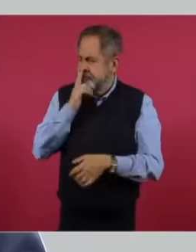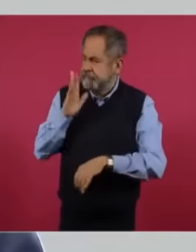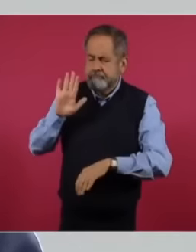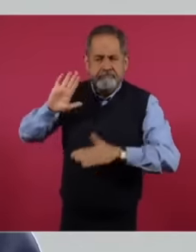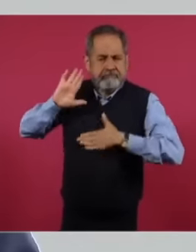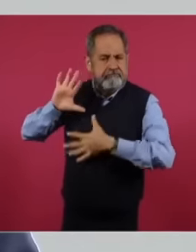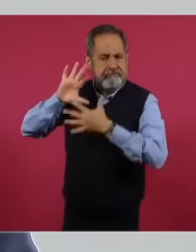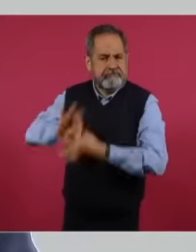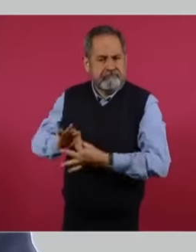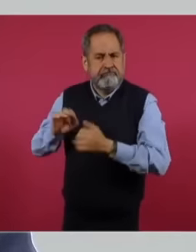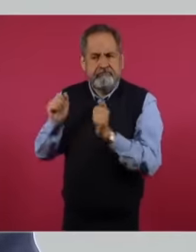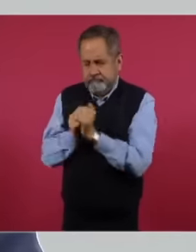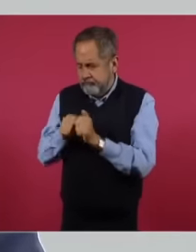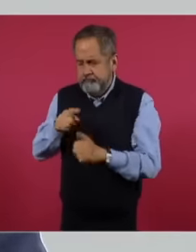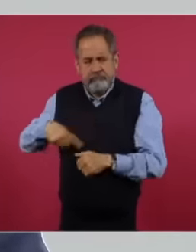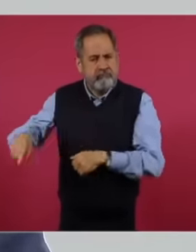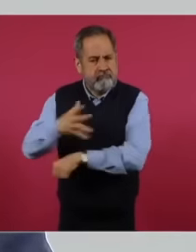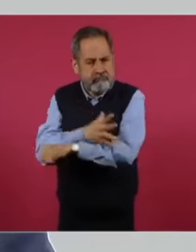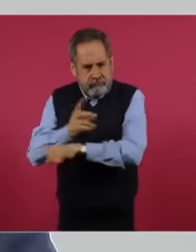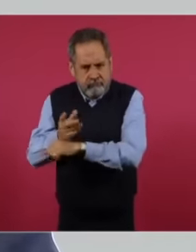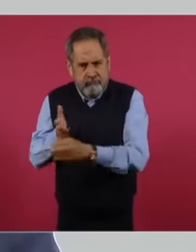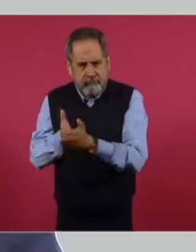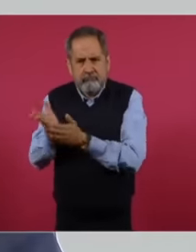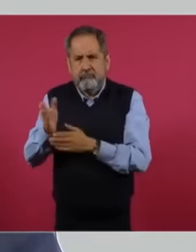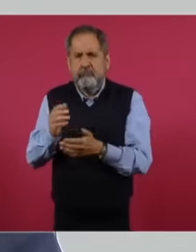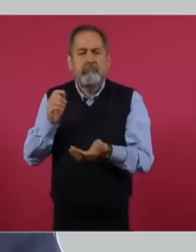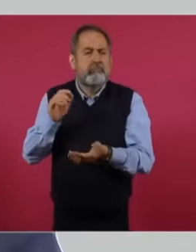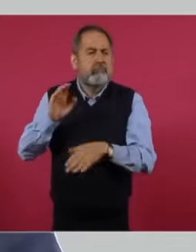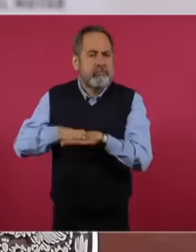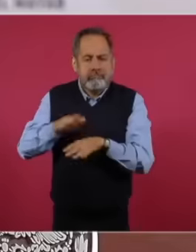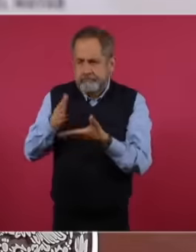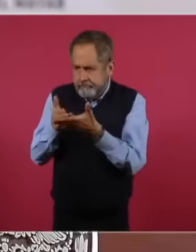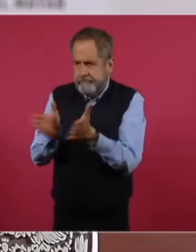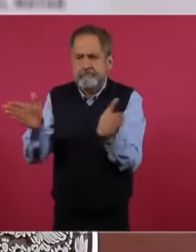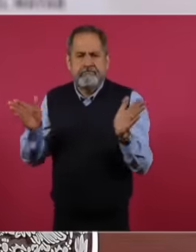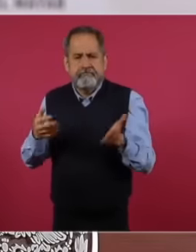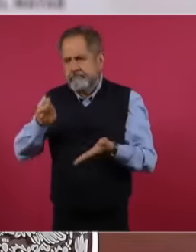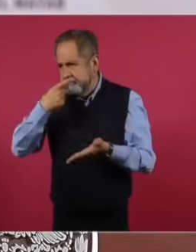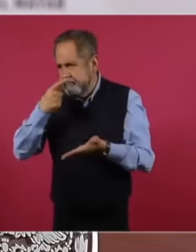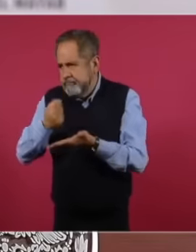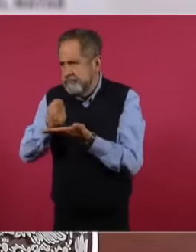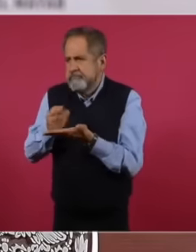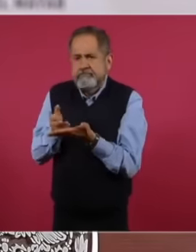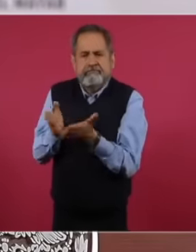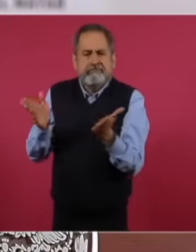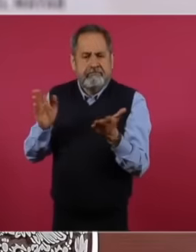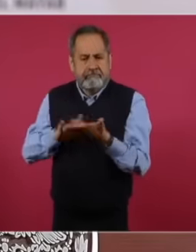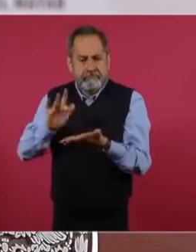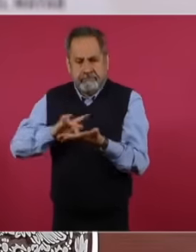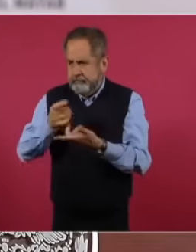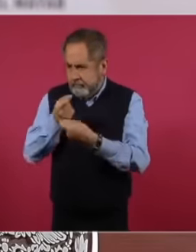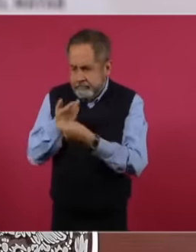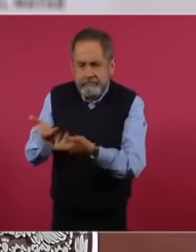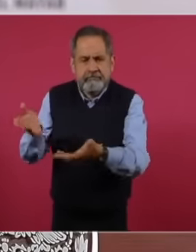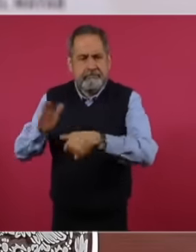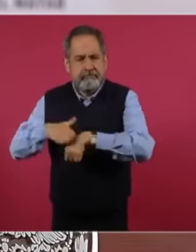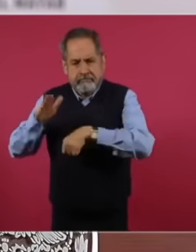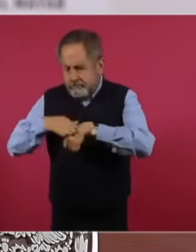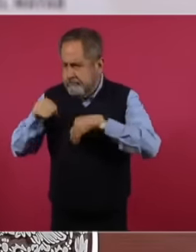guarantee more and more therapeutic offers, more medicines, more establishments and clinics and of